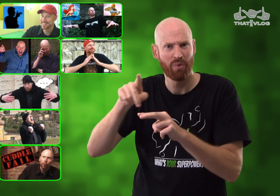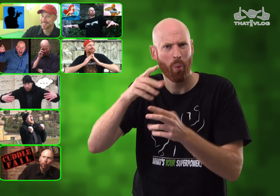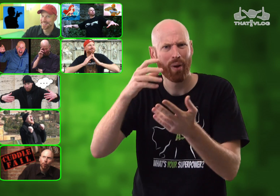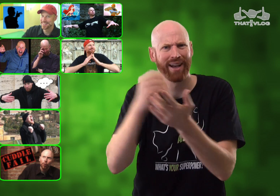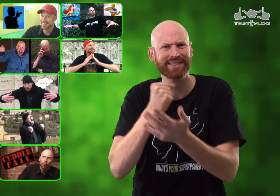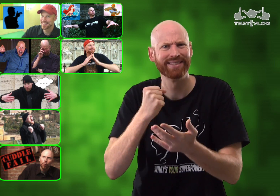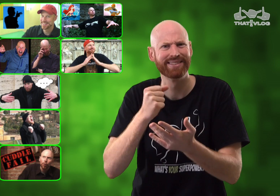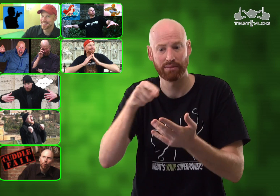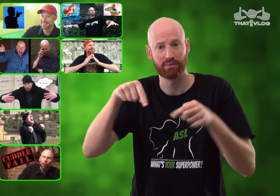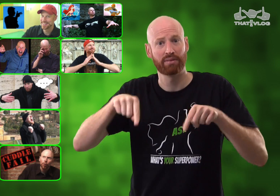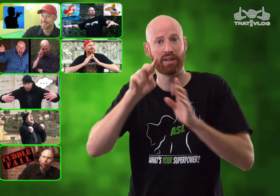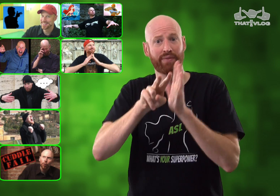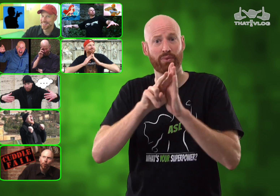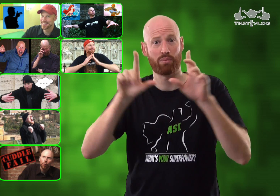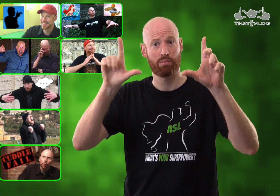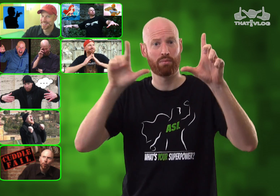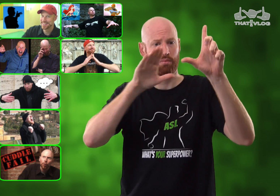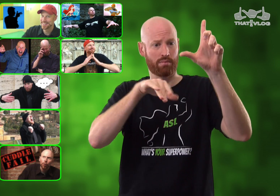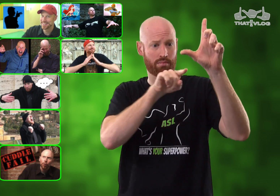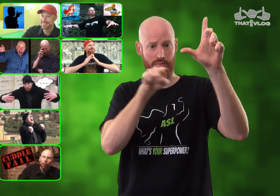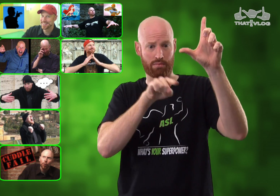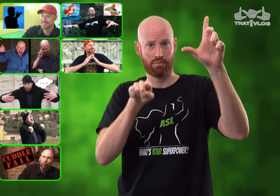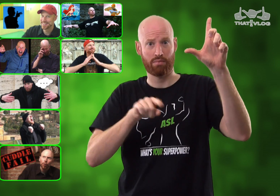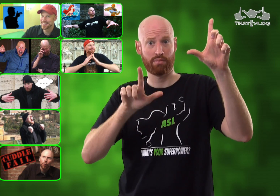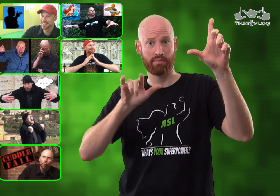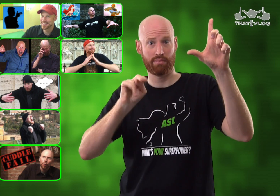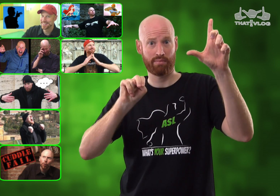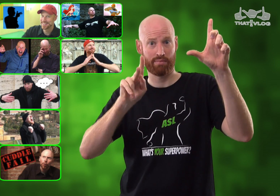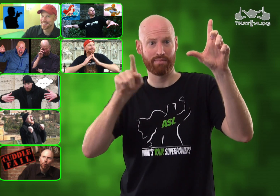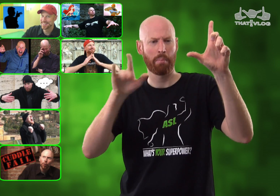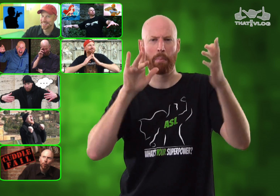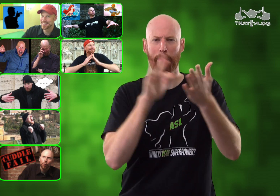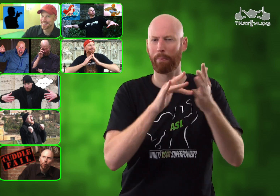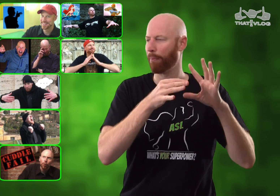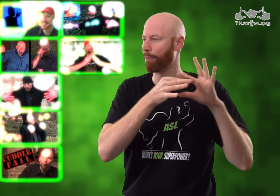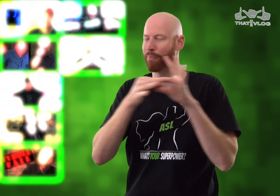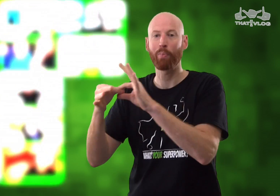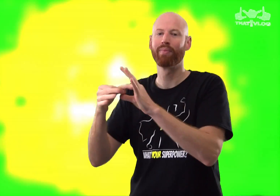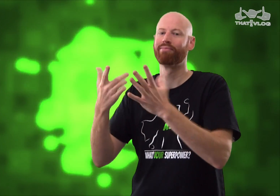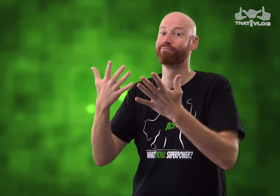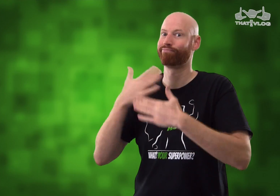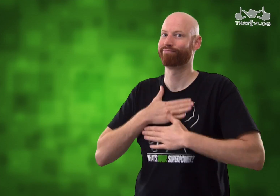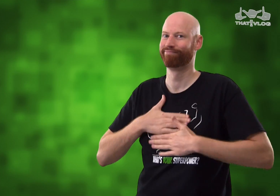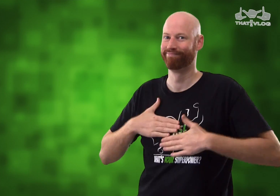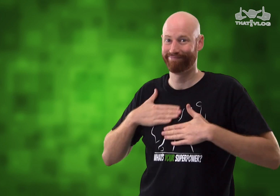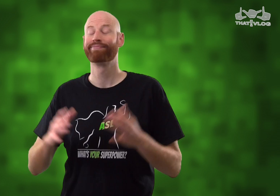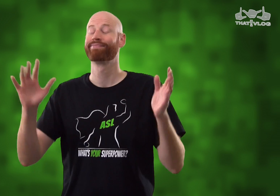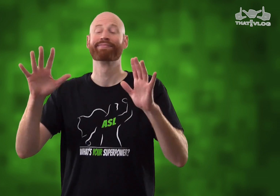seen some of these yet, I encourage you to take advantage of that and click on the link in the description below.